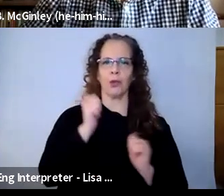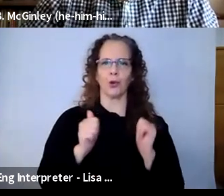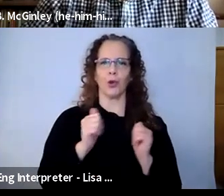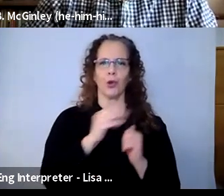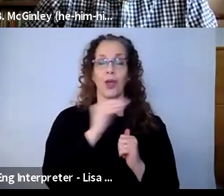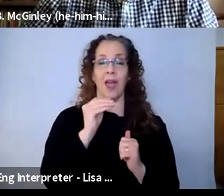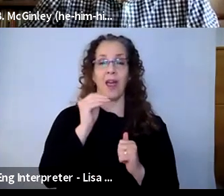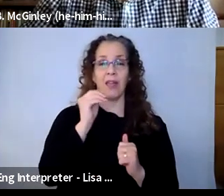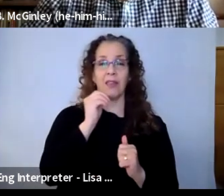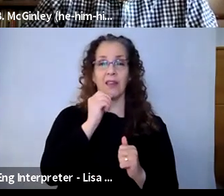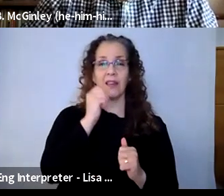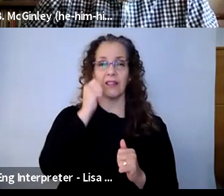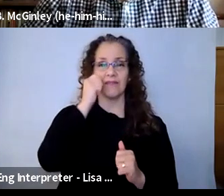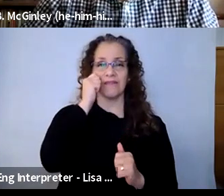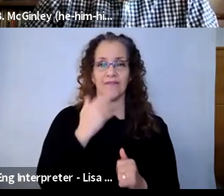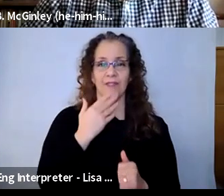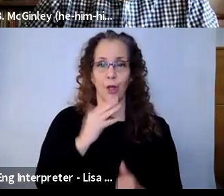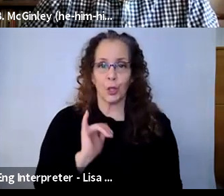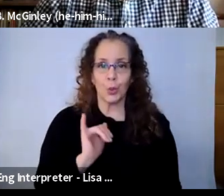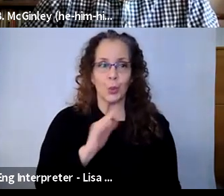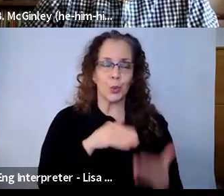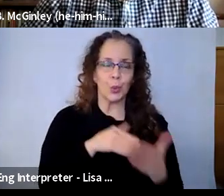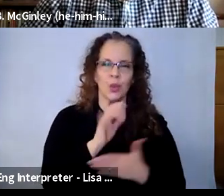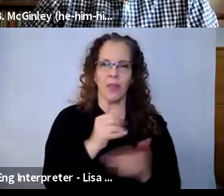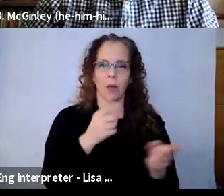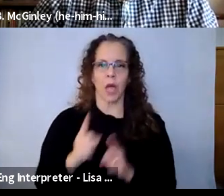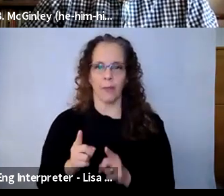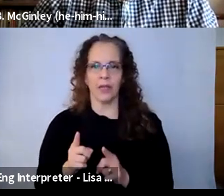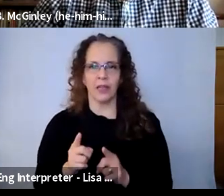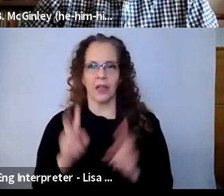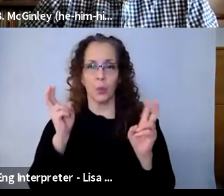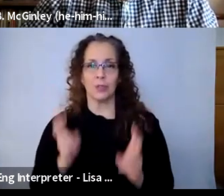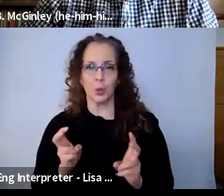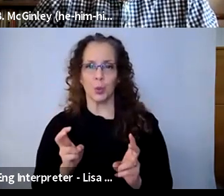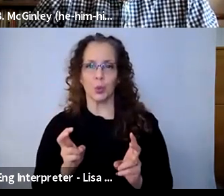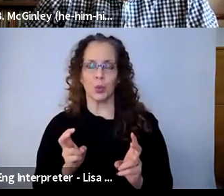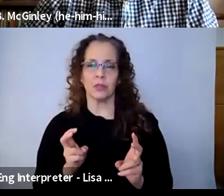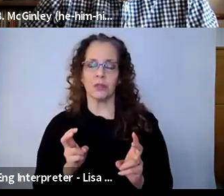were experiencing at the moment. So arts education in this moment